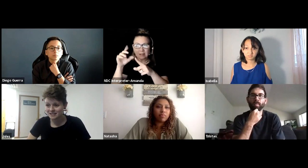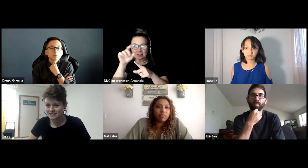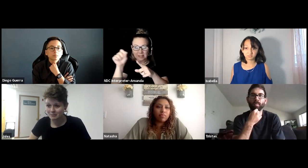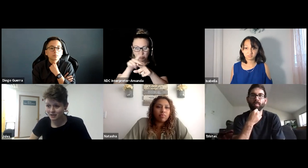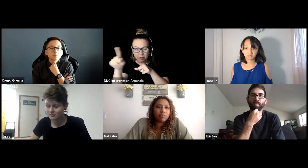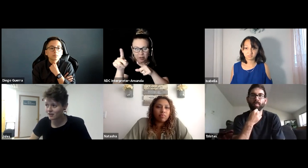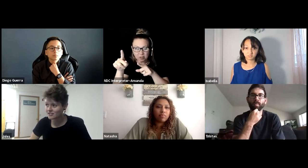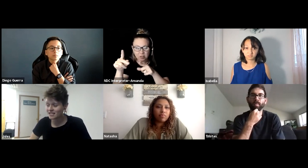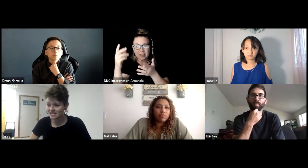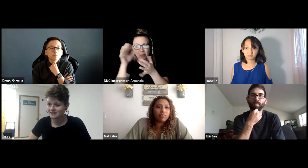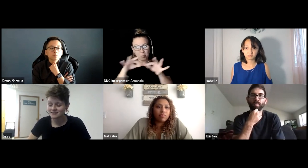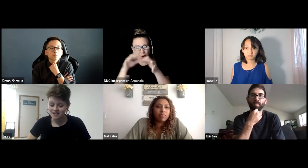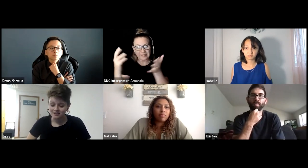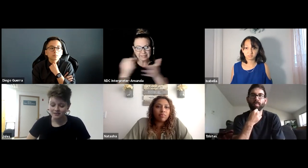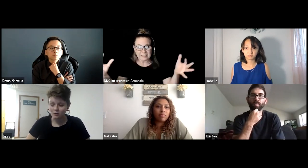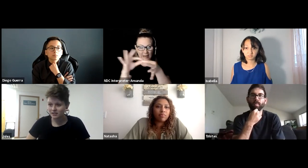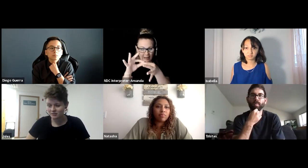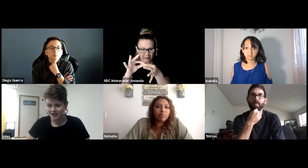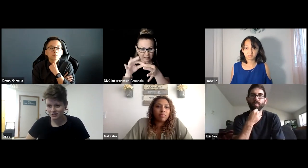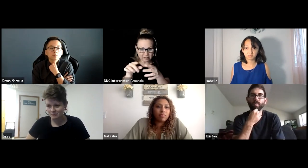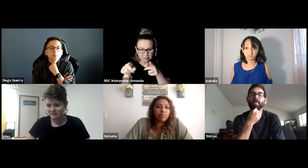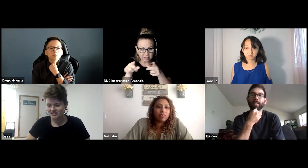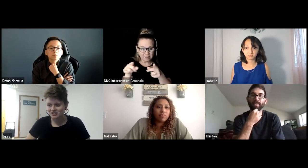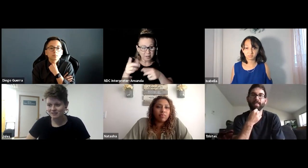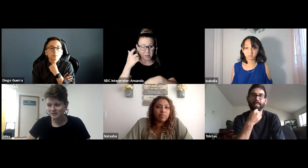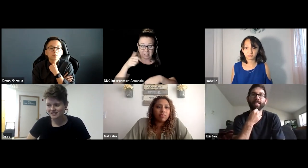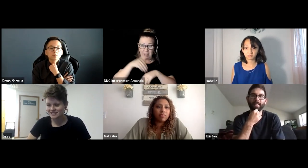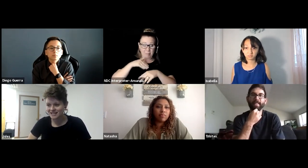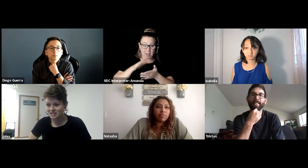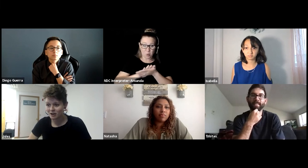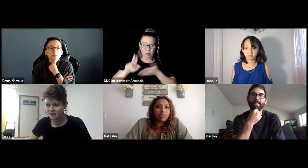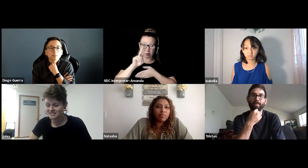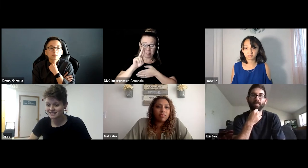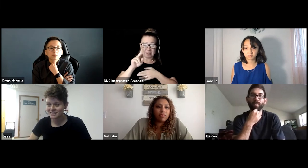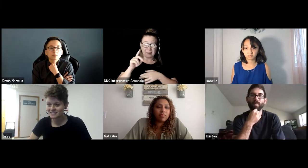least at my university is the only interaction that professors have with the DSS office is,